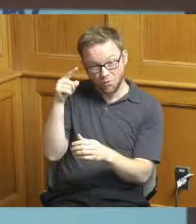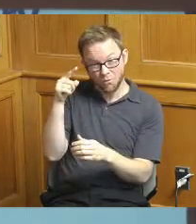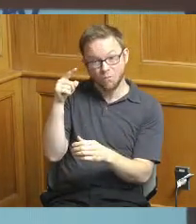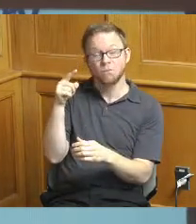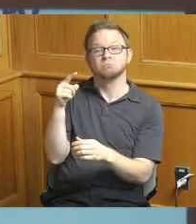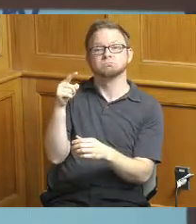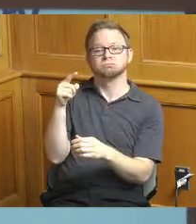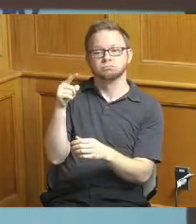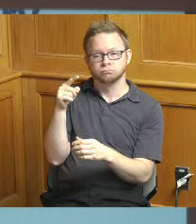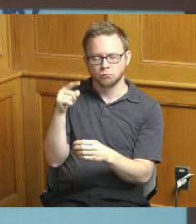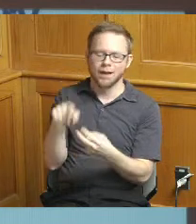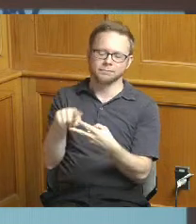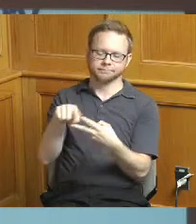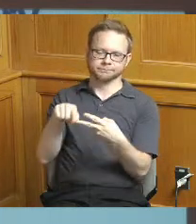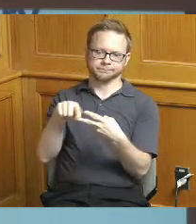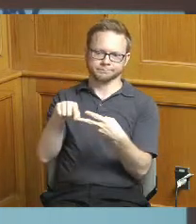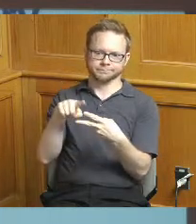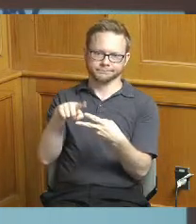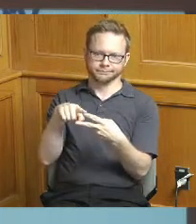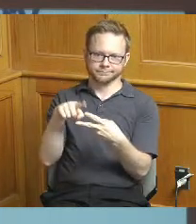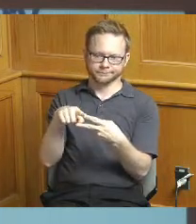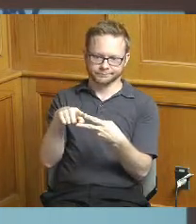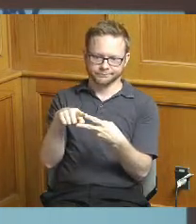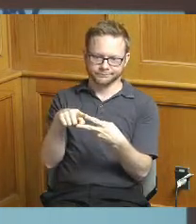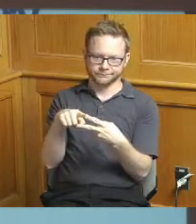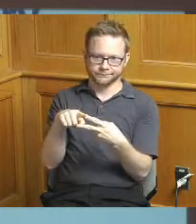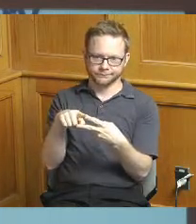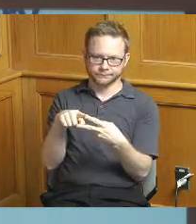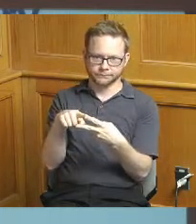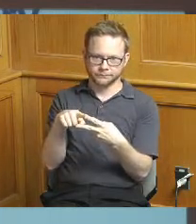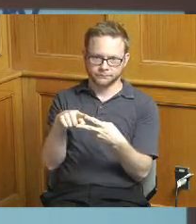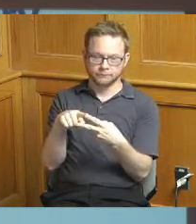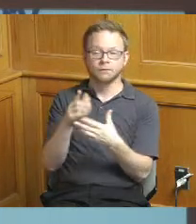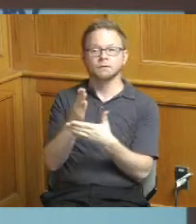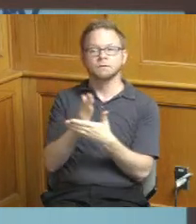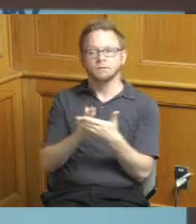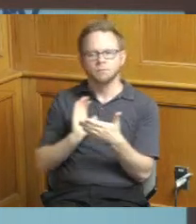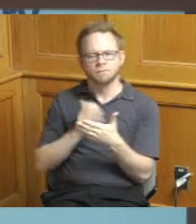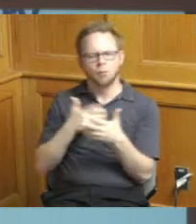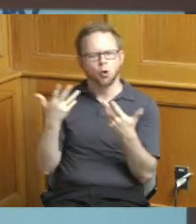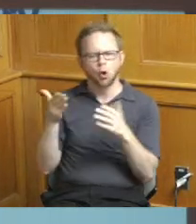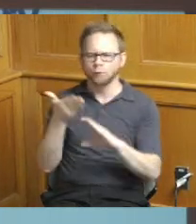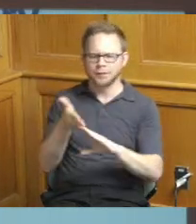two main purposes it would be to do some of our planned prioritized work on our most